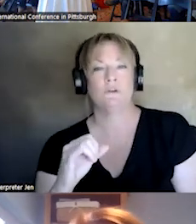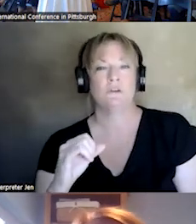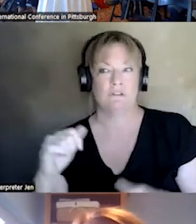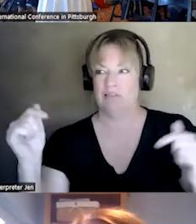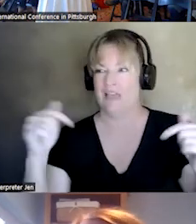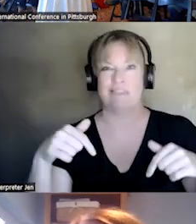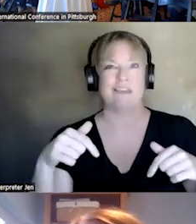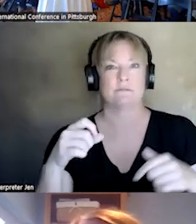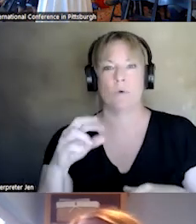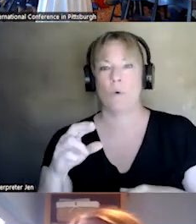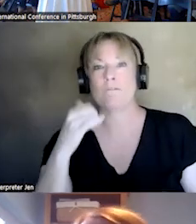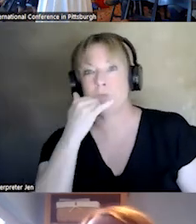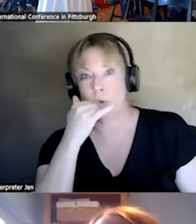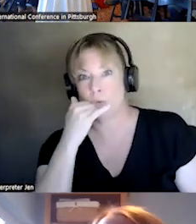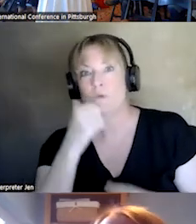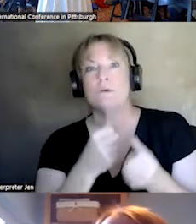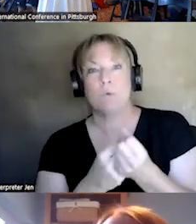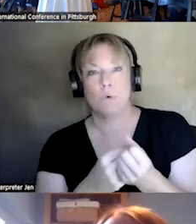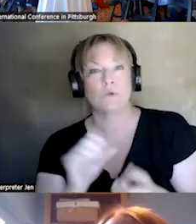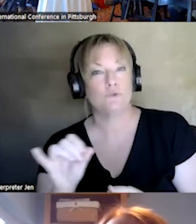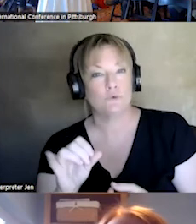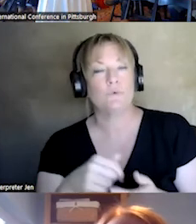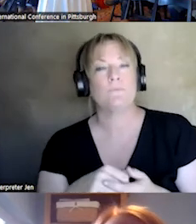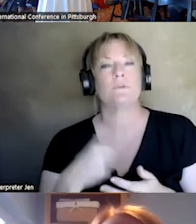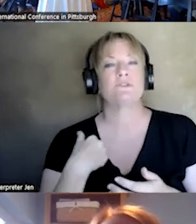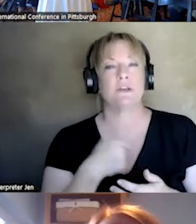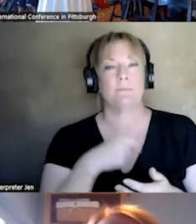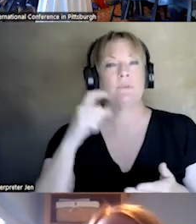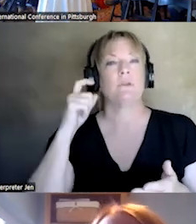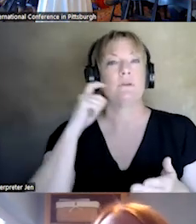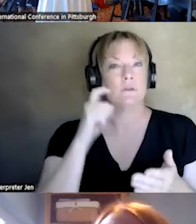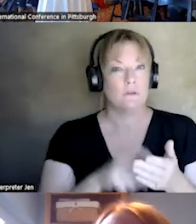OR, TELEPHONE SUPPORT. WHAT WE FOUND IS THAT ACTUALLY THAT IS INCREASED OUR,